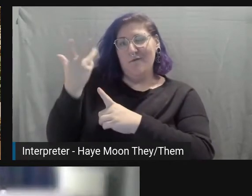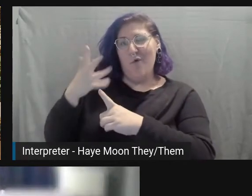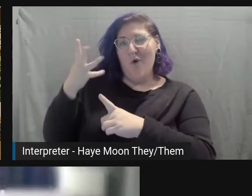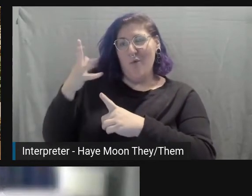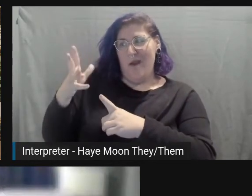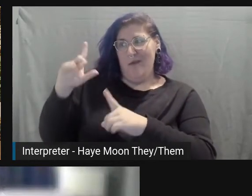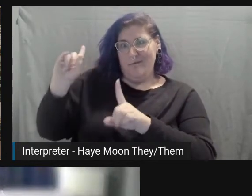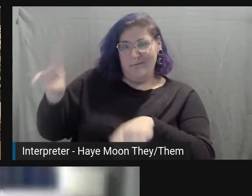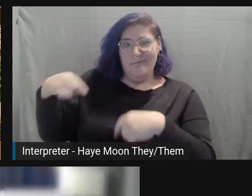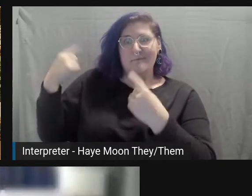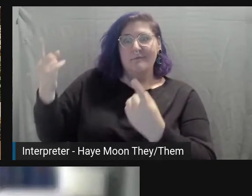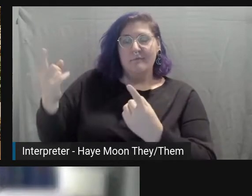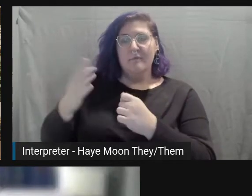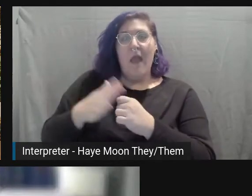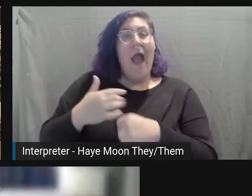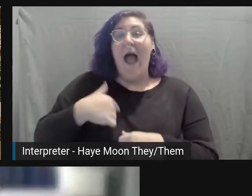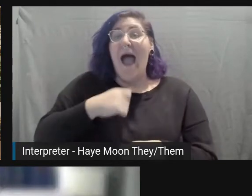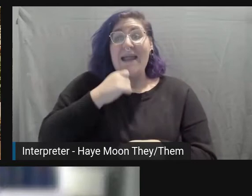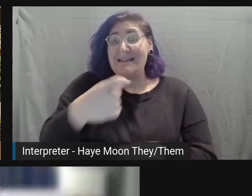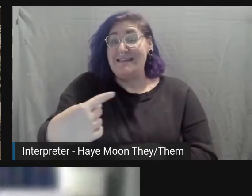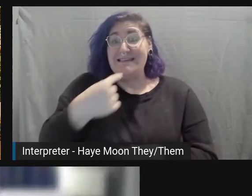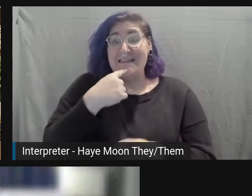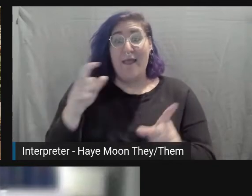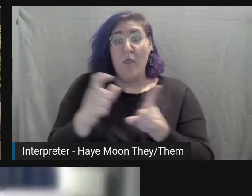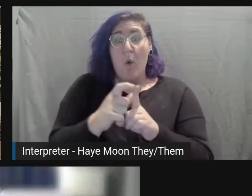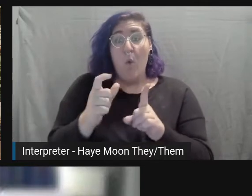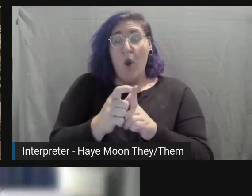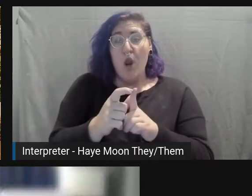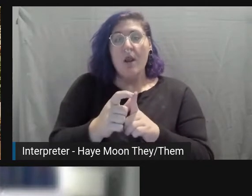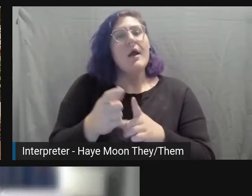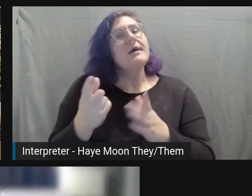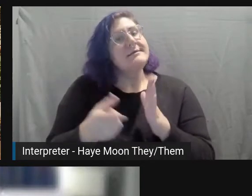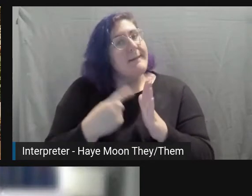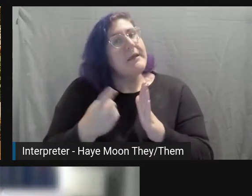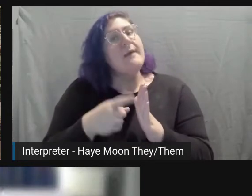I didn't go and say the things. Sometimes you have to, though.